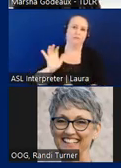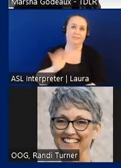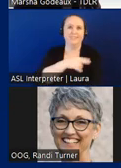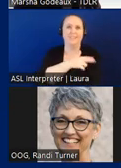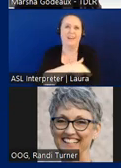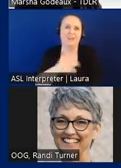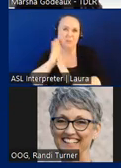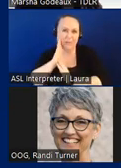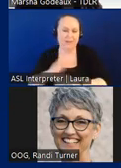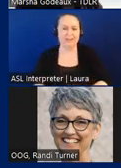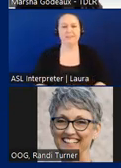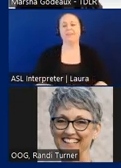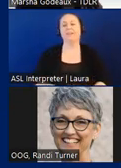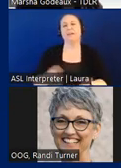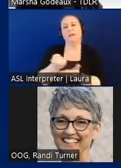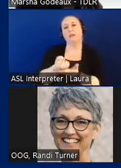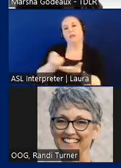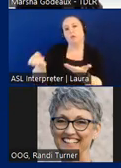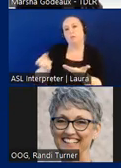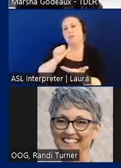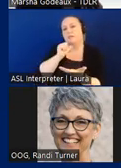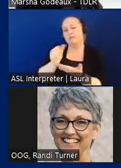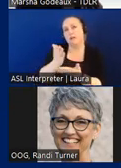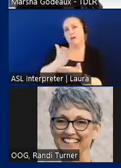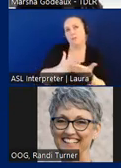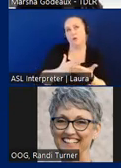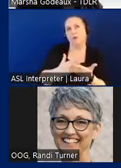and equipment that's not part of the mechanical electrical or plumbing system.